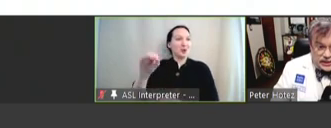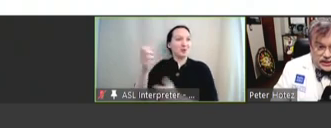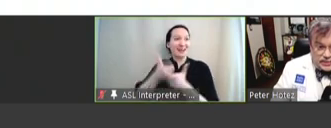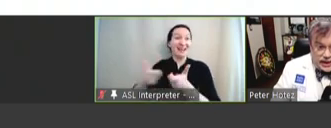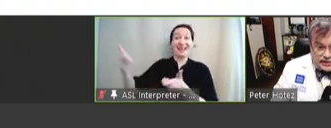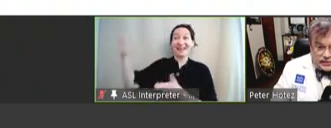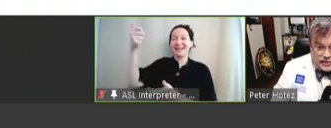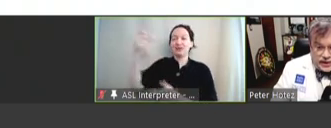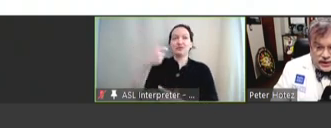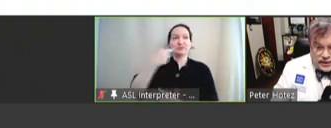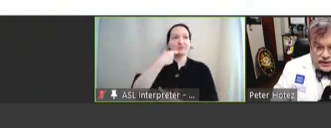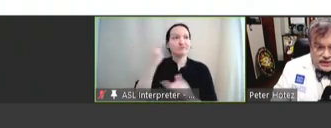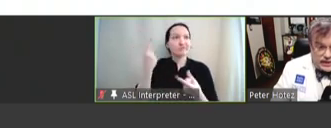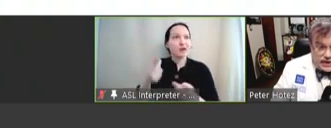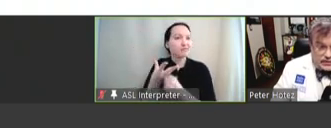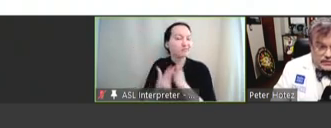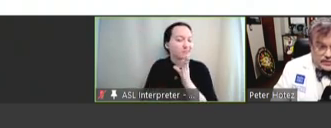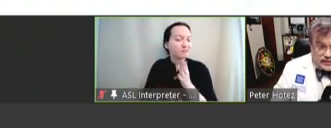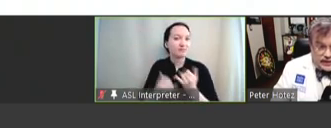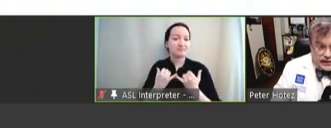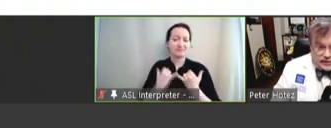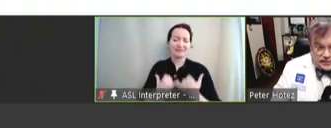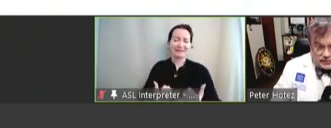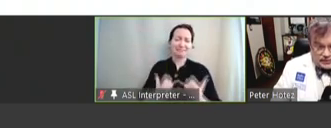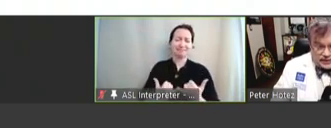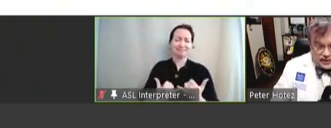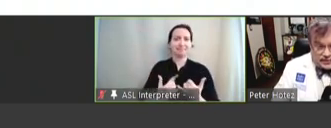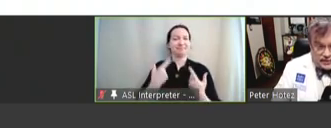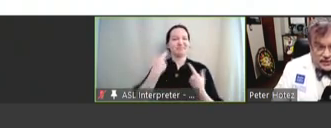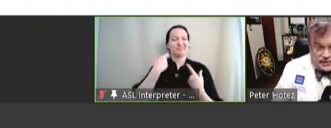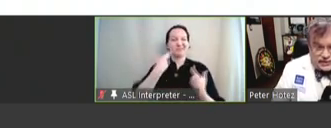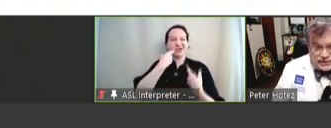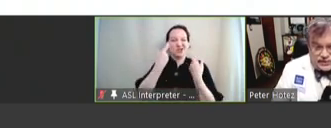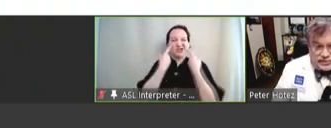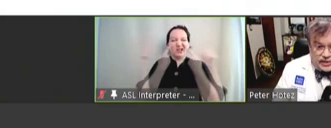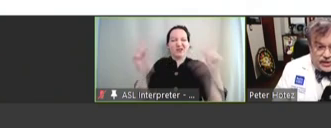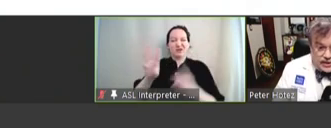just passed away today -- it was just announced by the World Health Organization. So, I'm